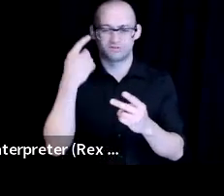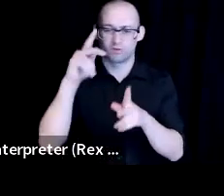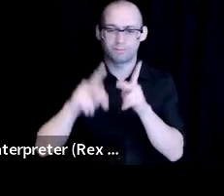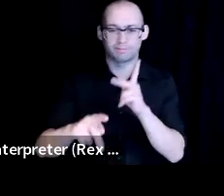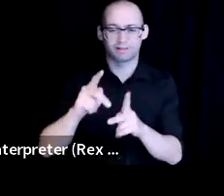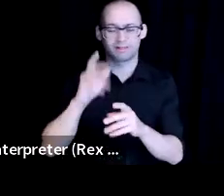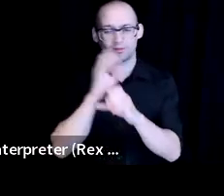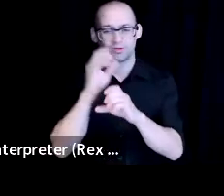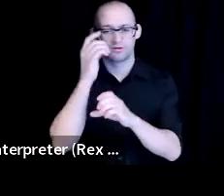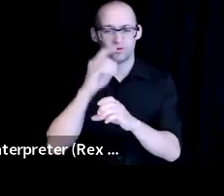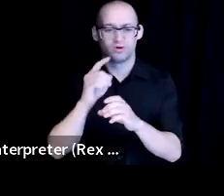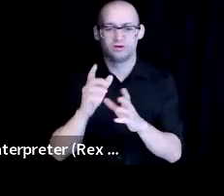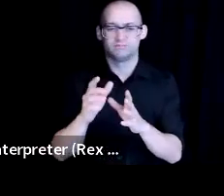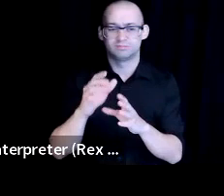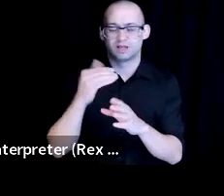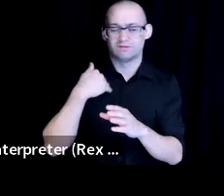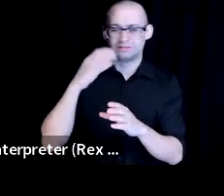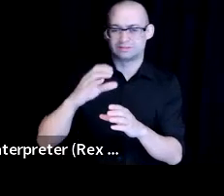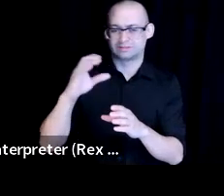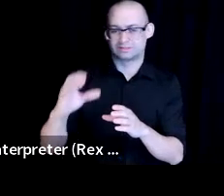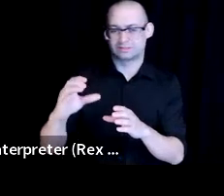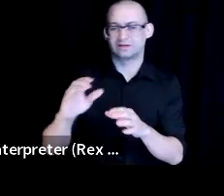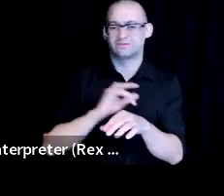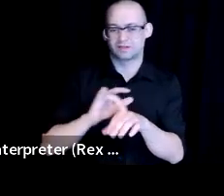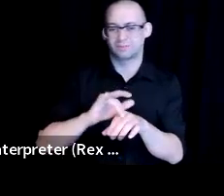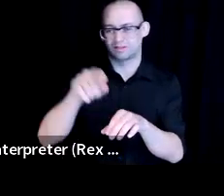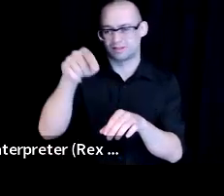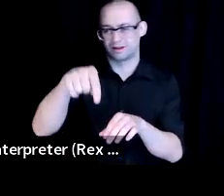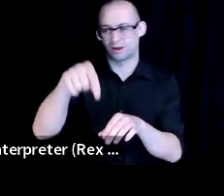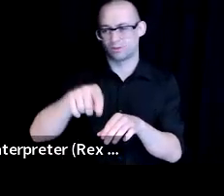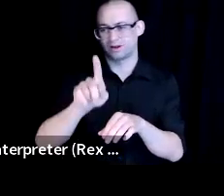We both have close captioning available, and that'll be on the bottom toolbar.